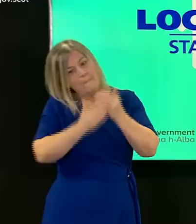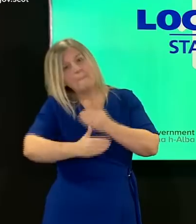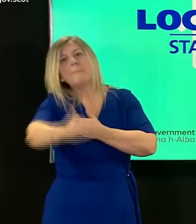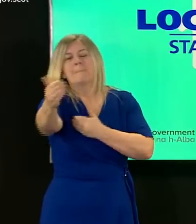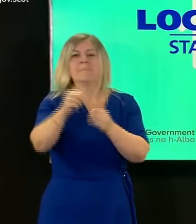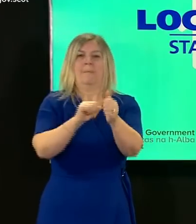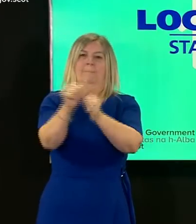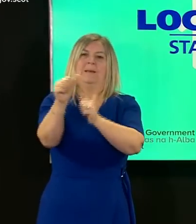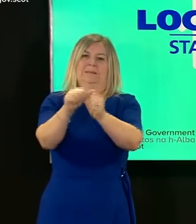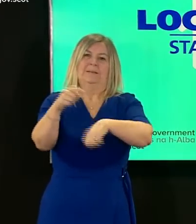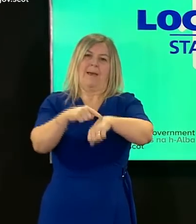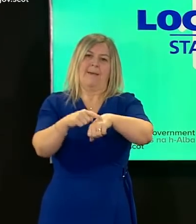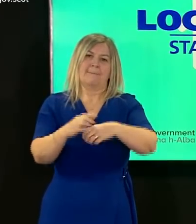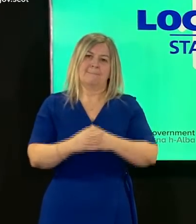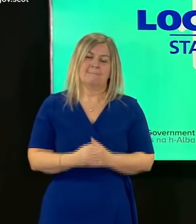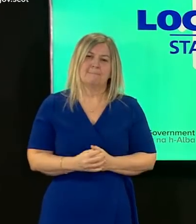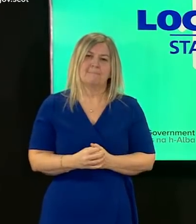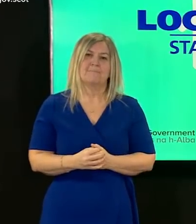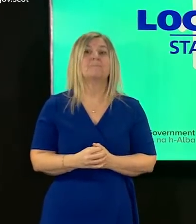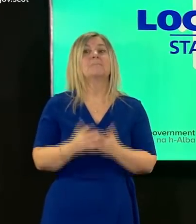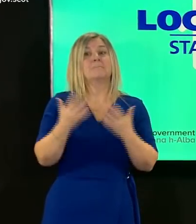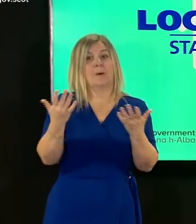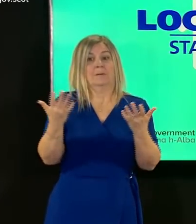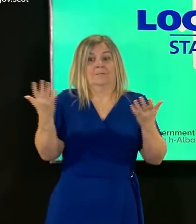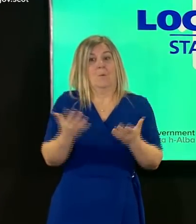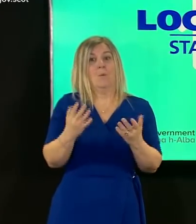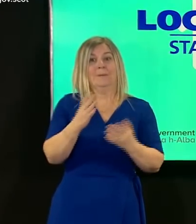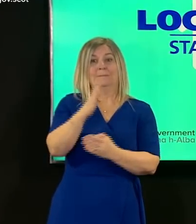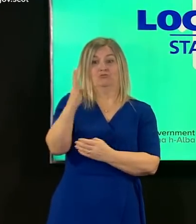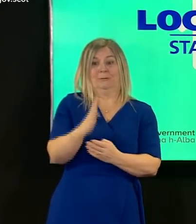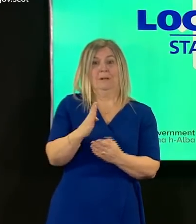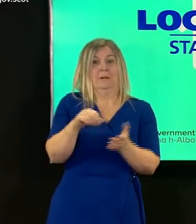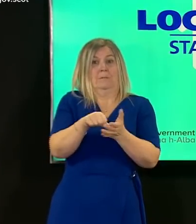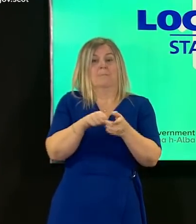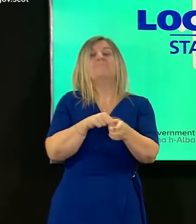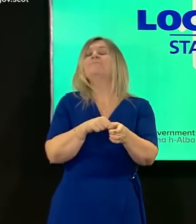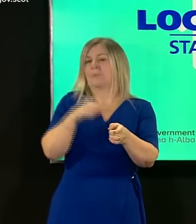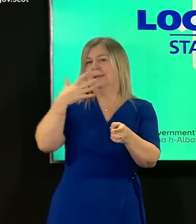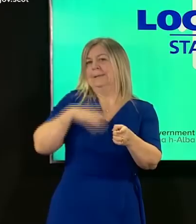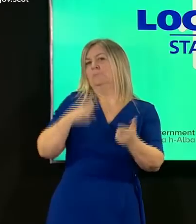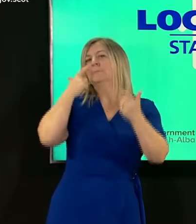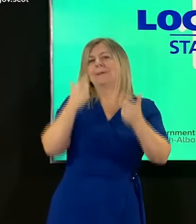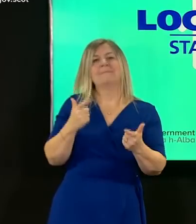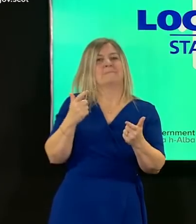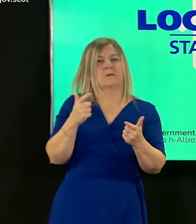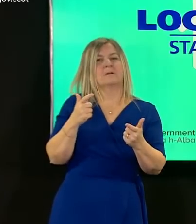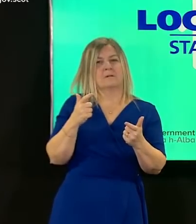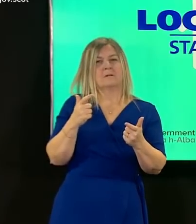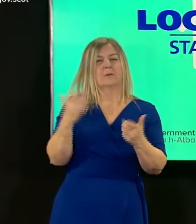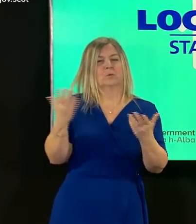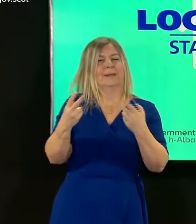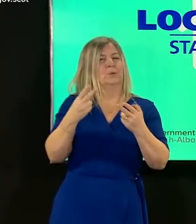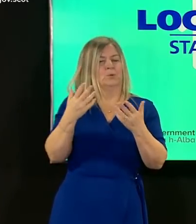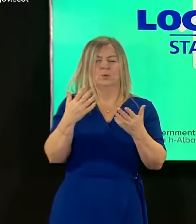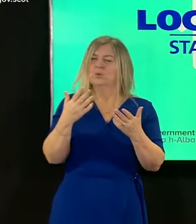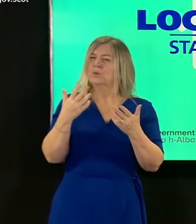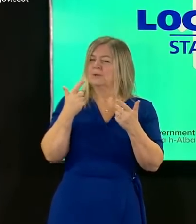reminds us what we need to do is to continue to be very careful and we do still need to stick